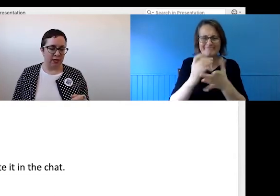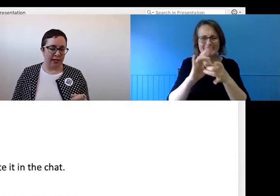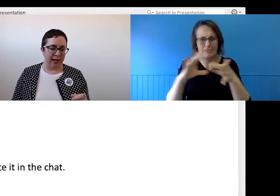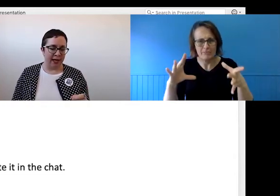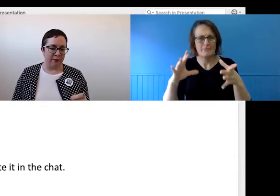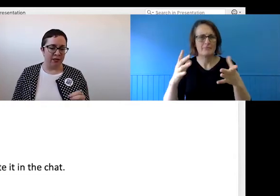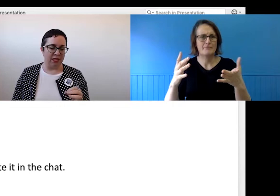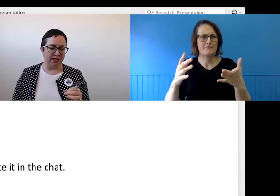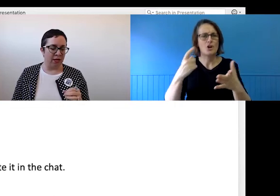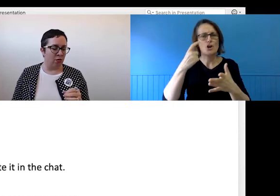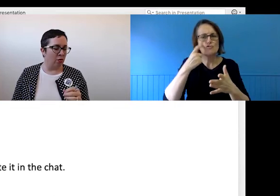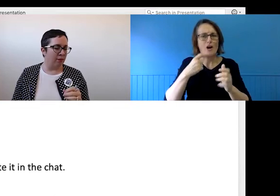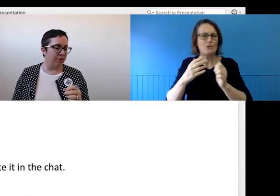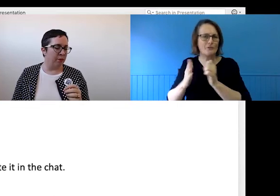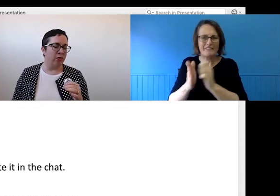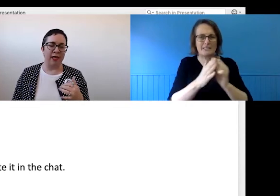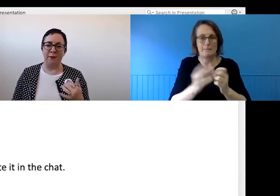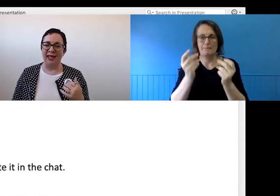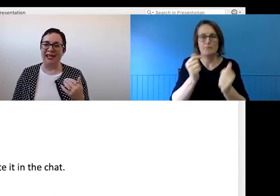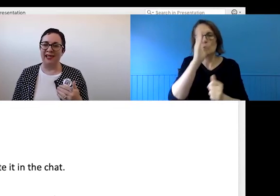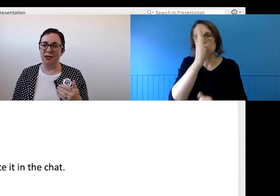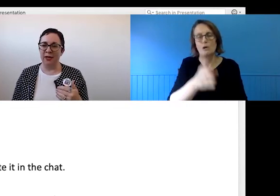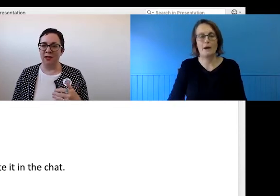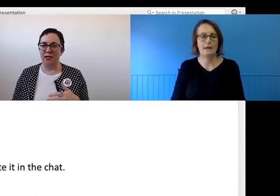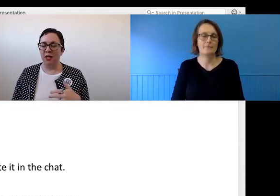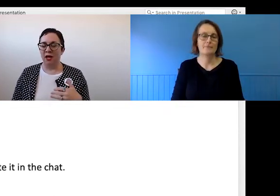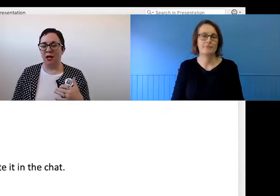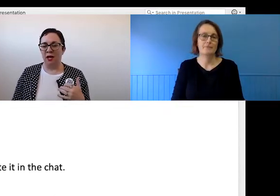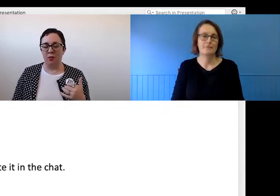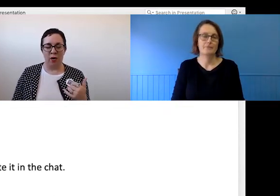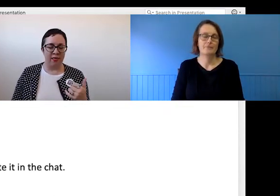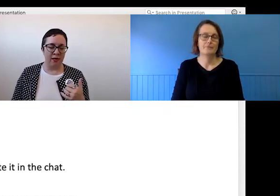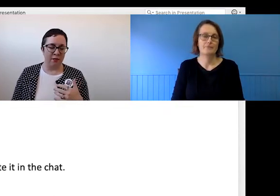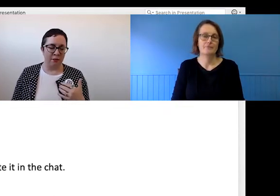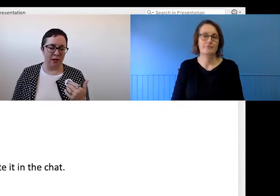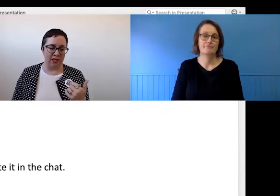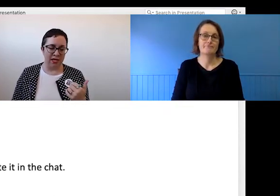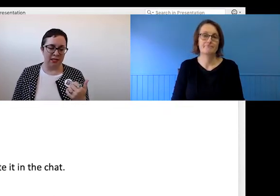multiing tasking or, more than that, be clear about whether multitasking